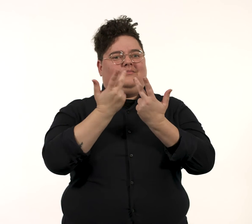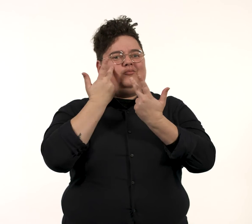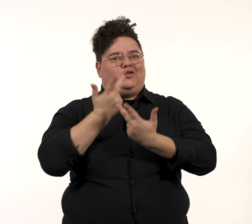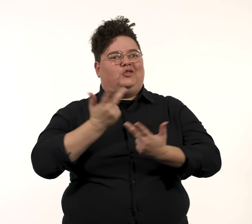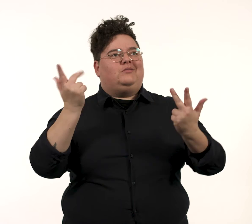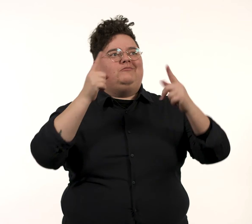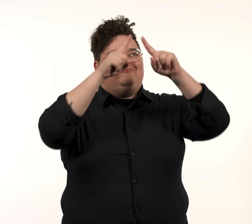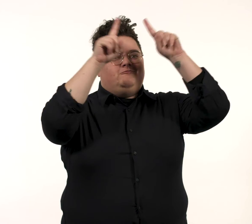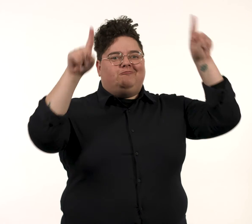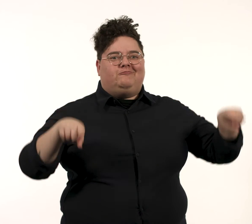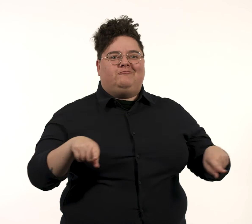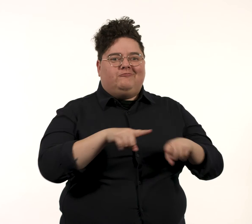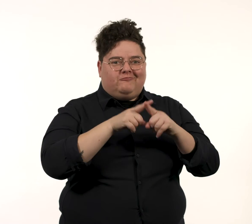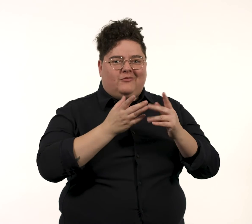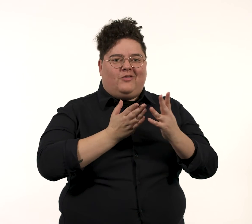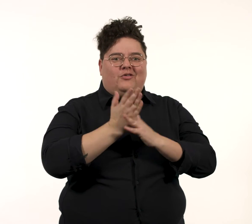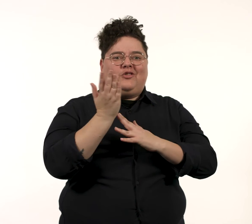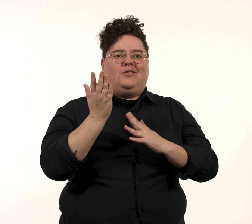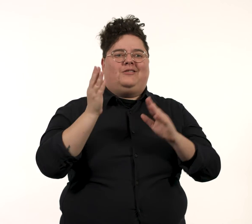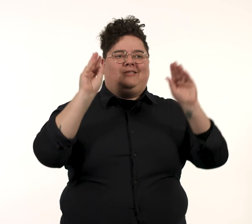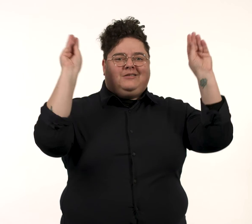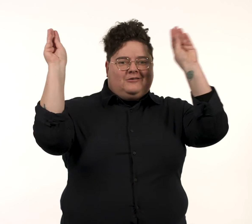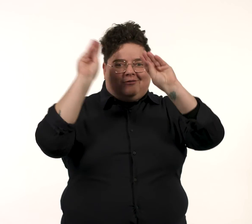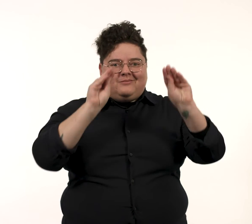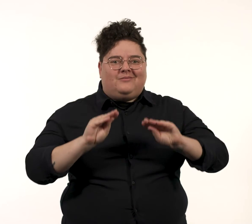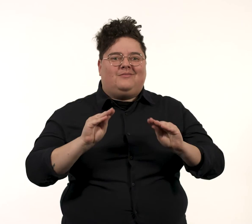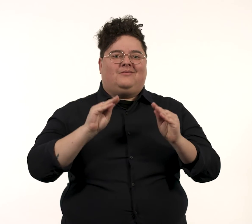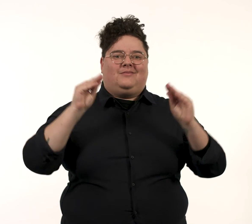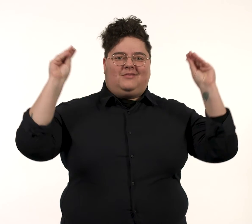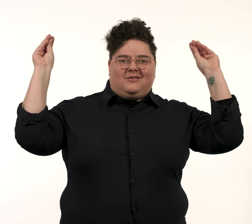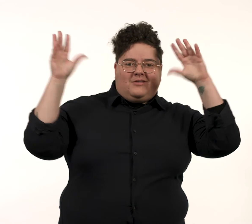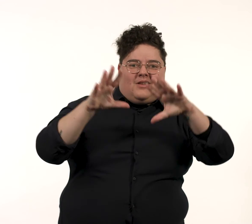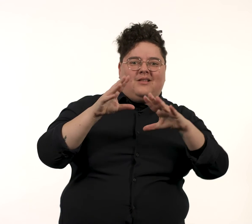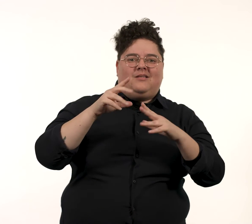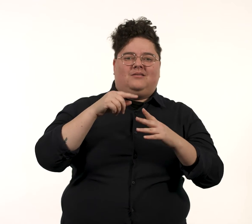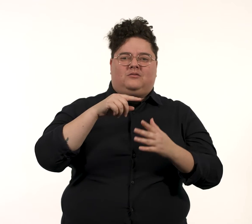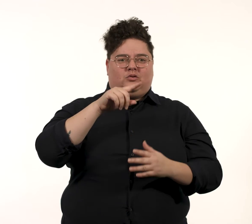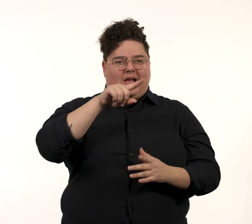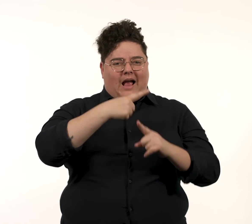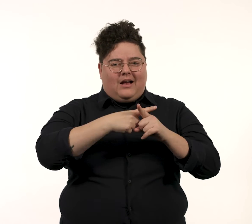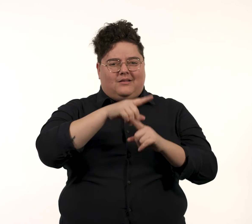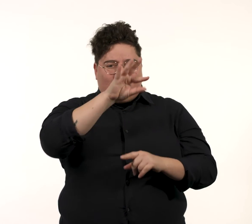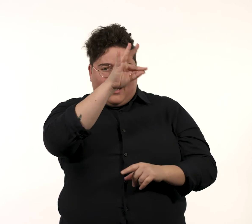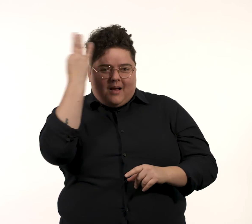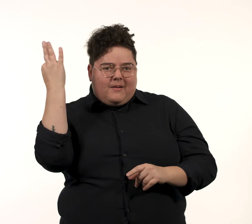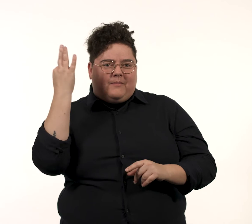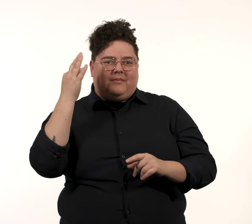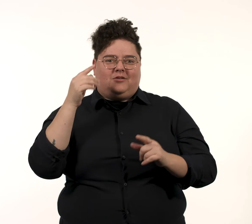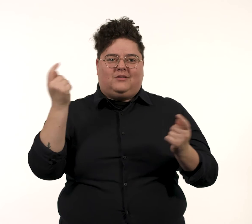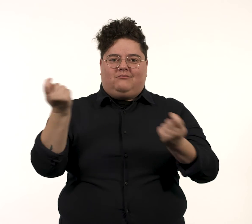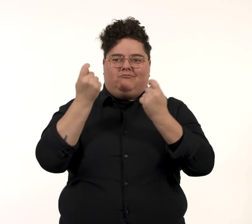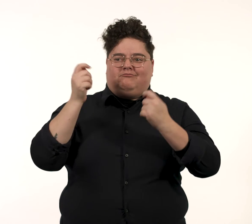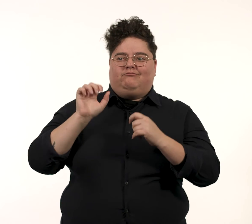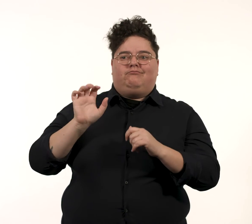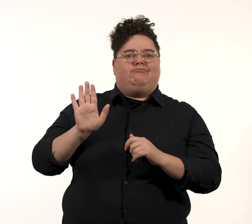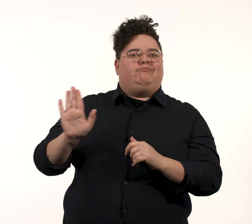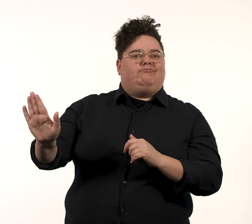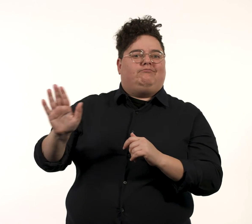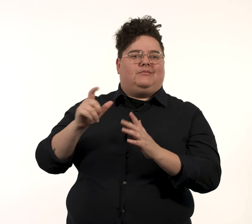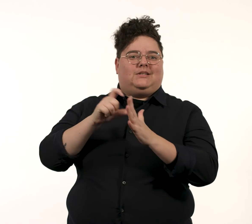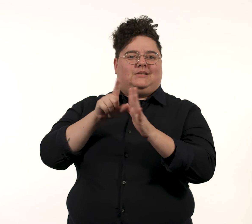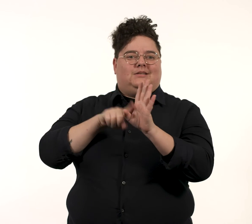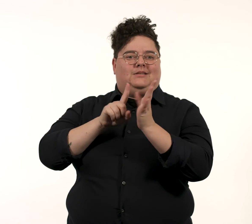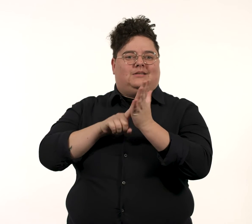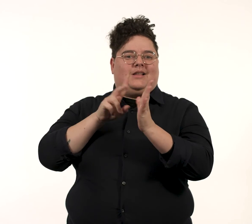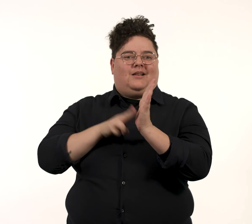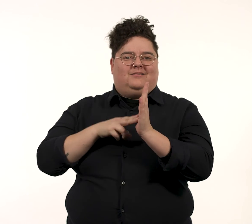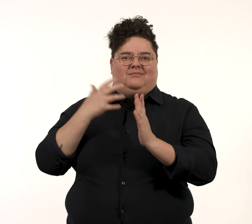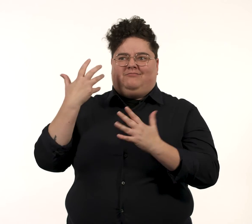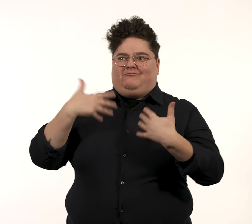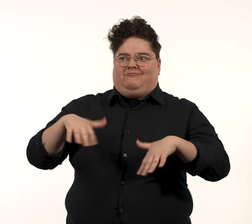He was named the Australian of the Year several days later for his groundbreaking record as